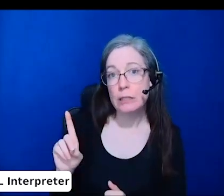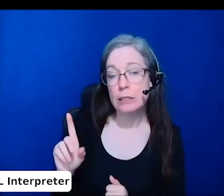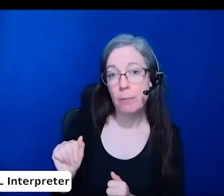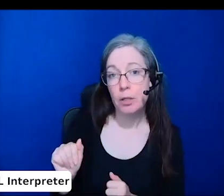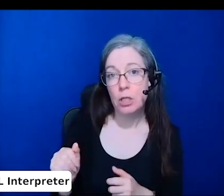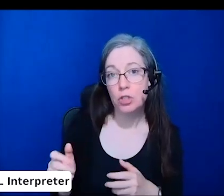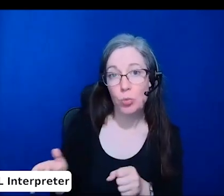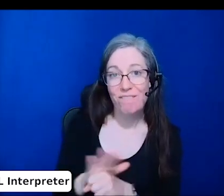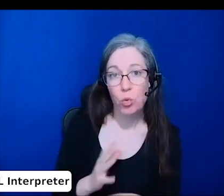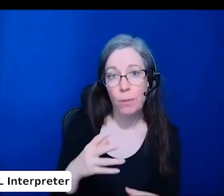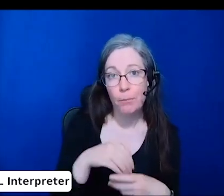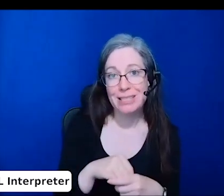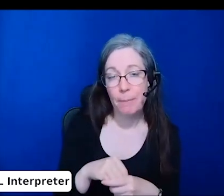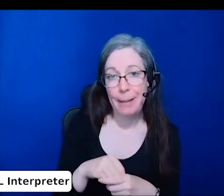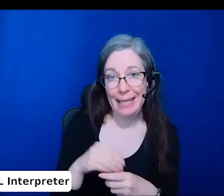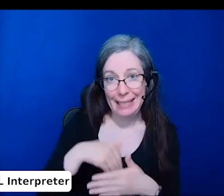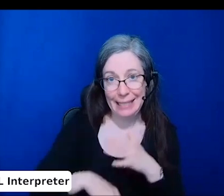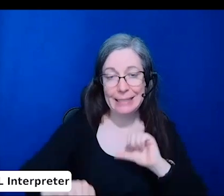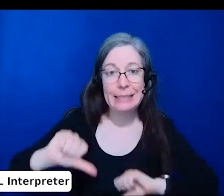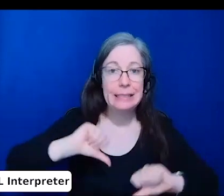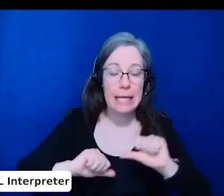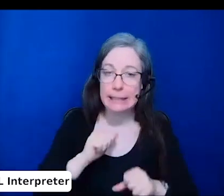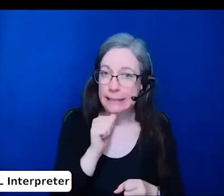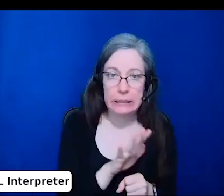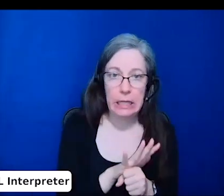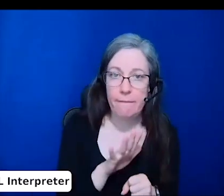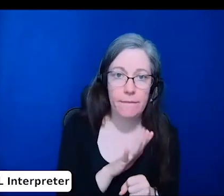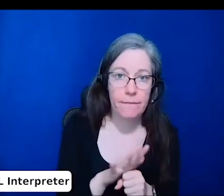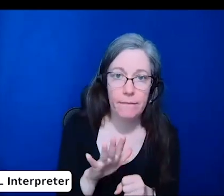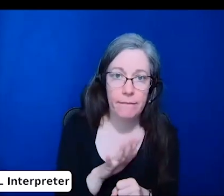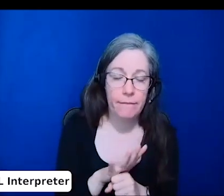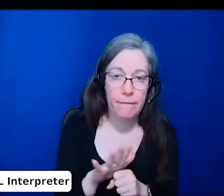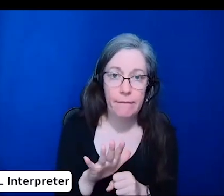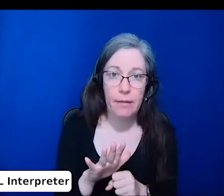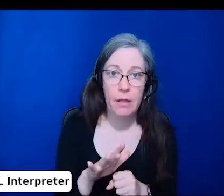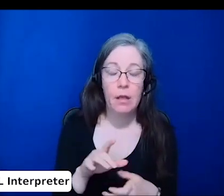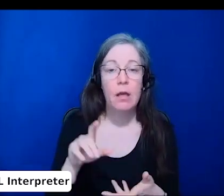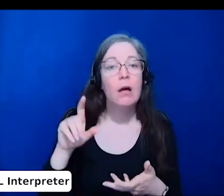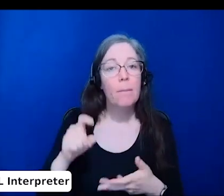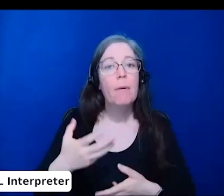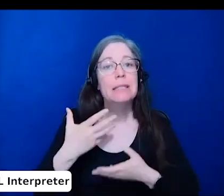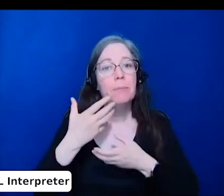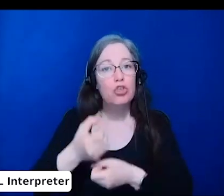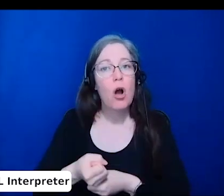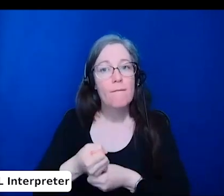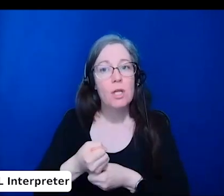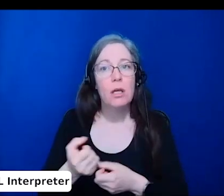so we think that they need to be complemented with broader policies that support this goal.